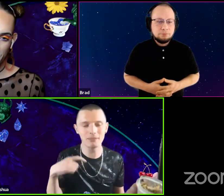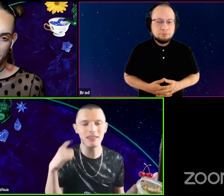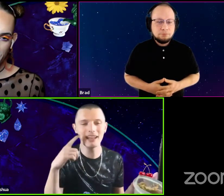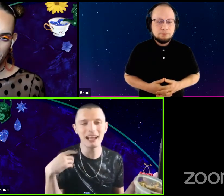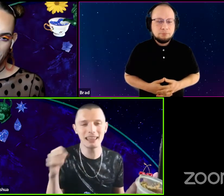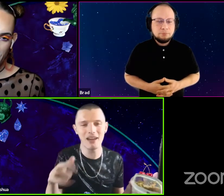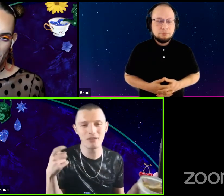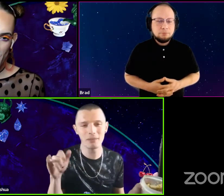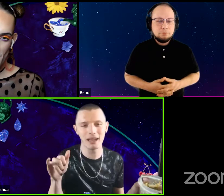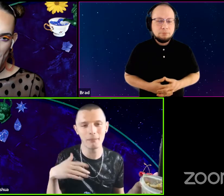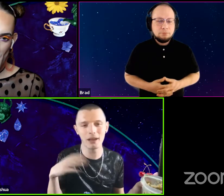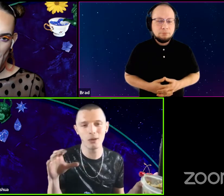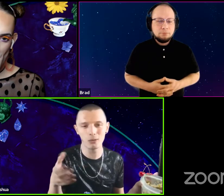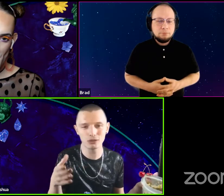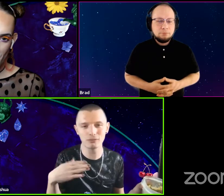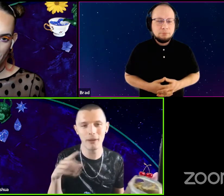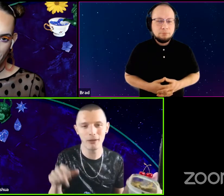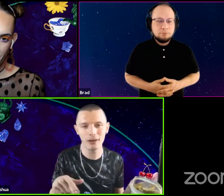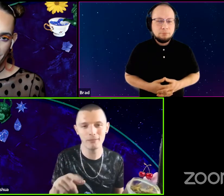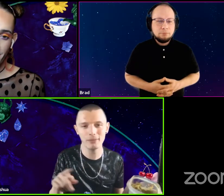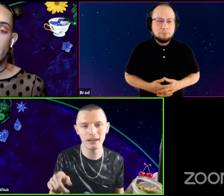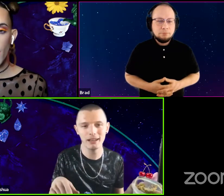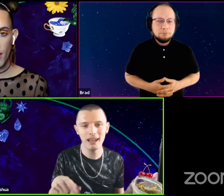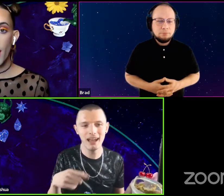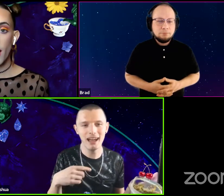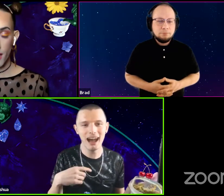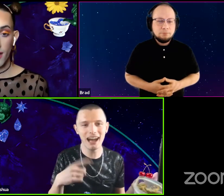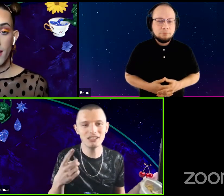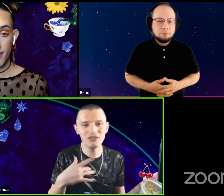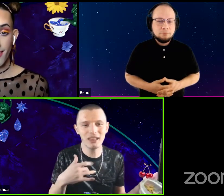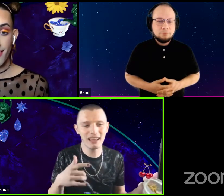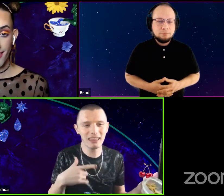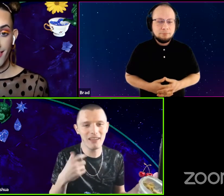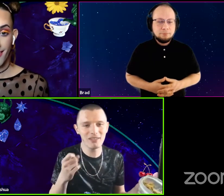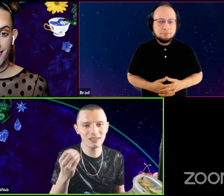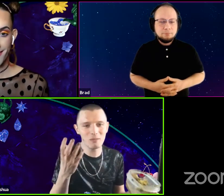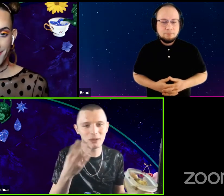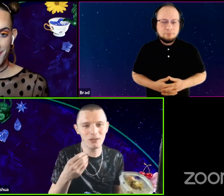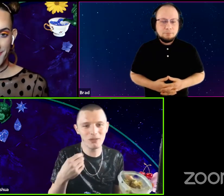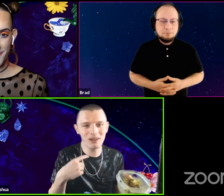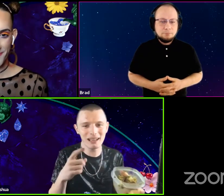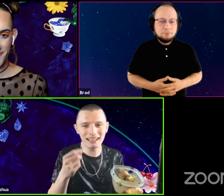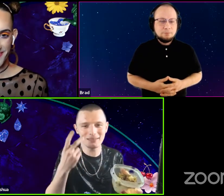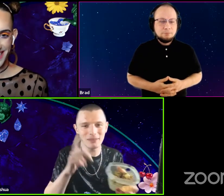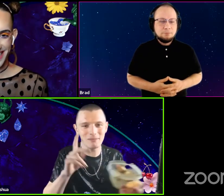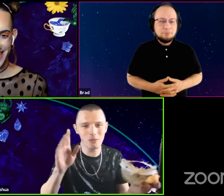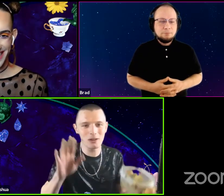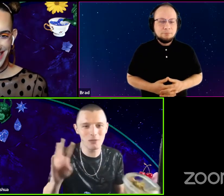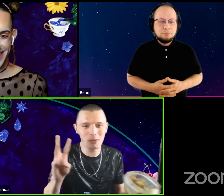So I think I'd get that from like my culture, my background but I just feel like my life is so beautiful and I get to meet wonderful people.